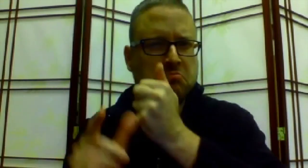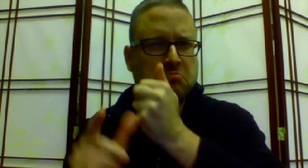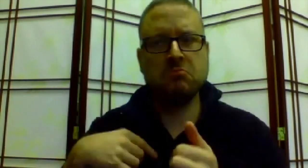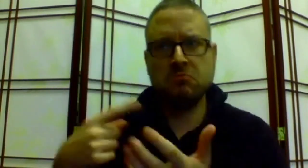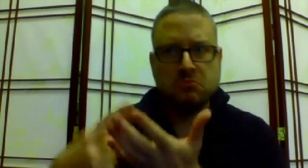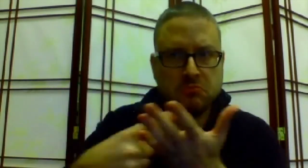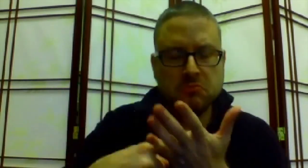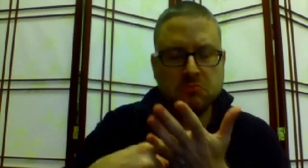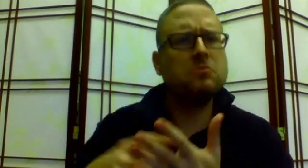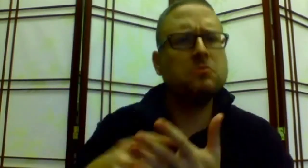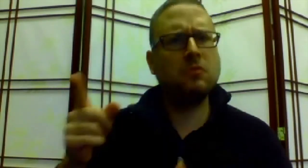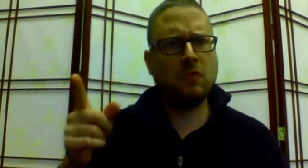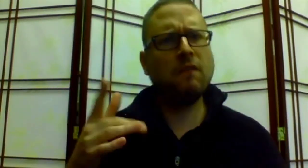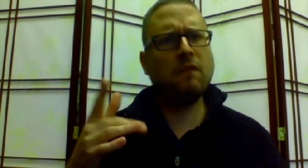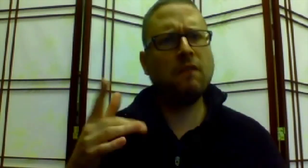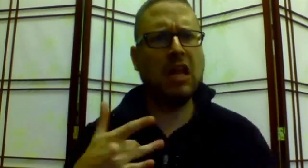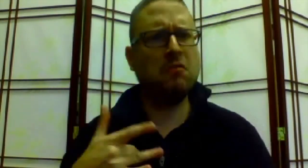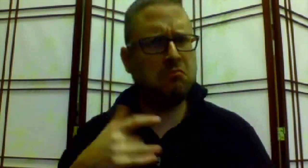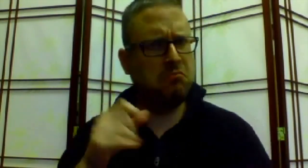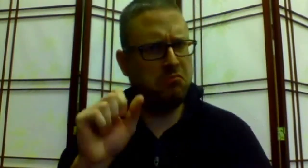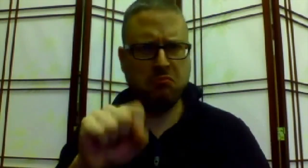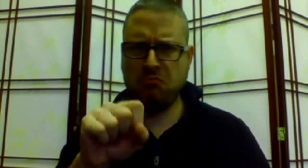and in our discussion it was indicated